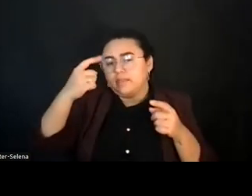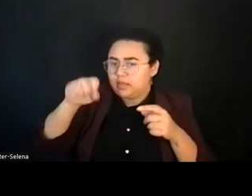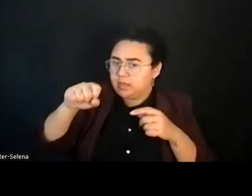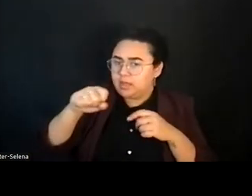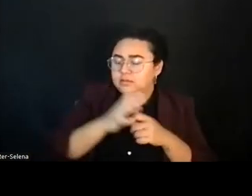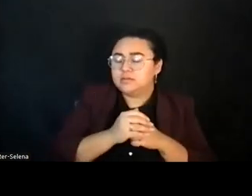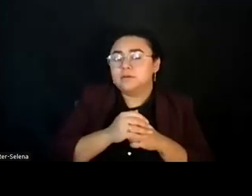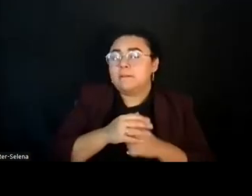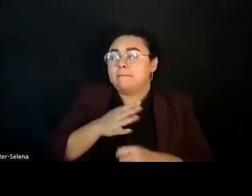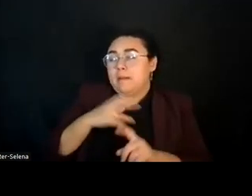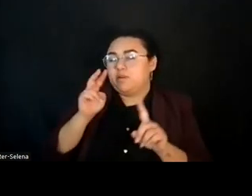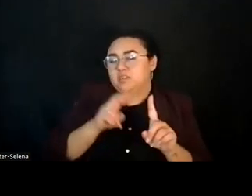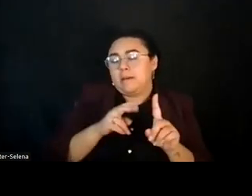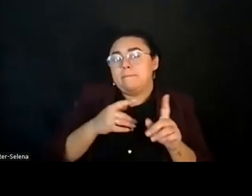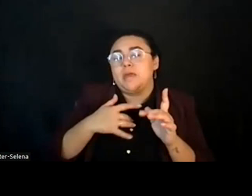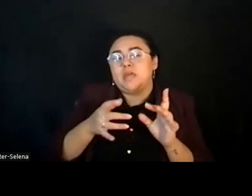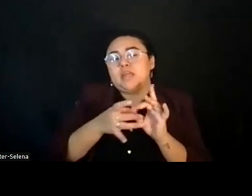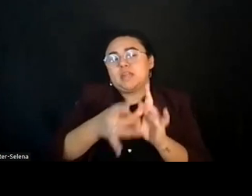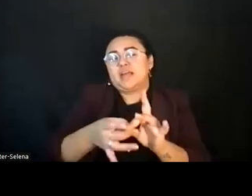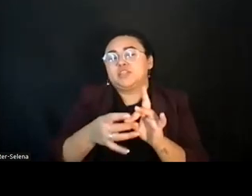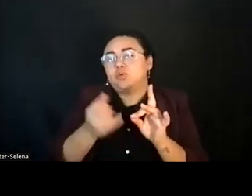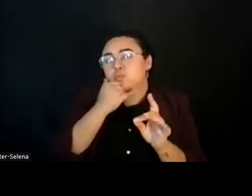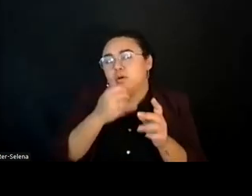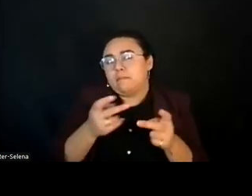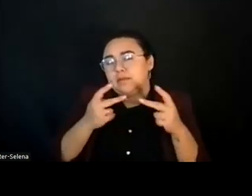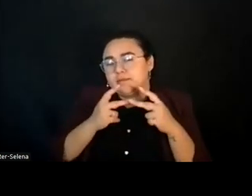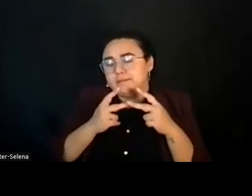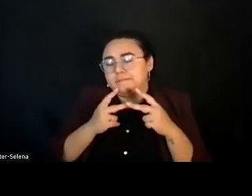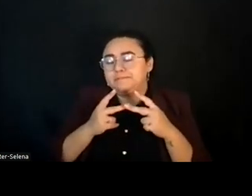So we work with someone out of Chicago who's actually done work in Wisconsin.